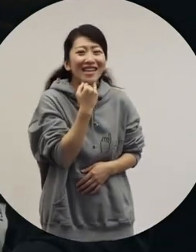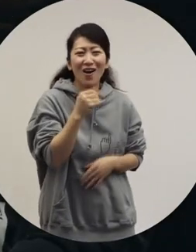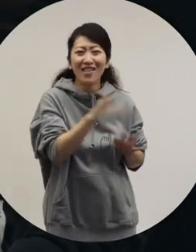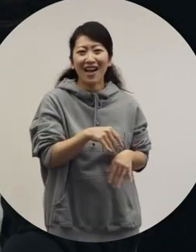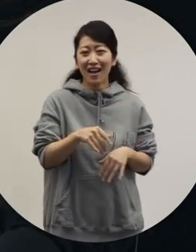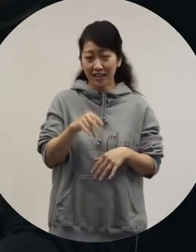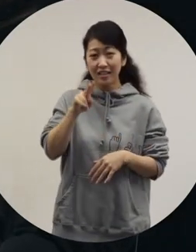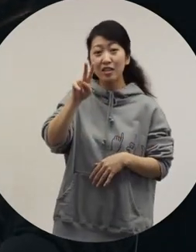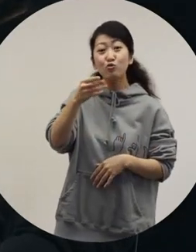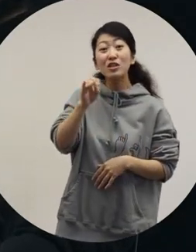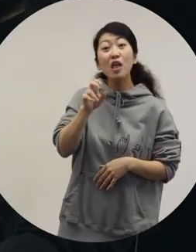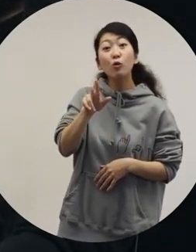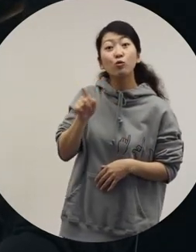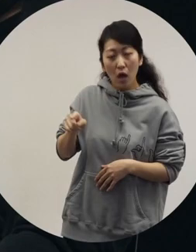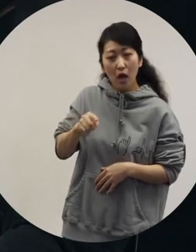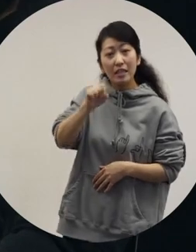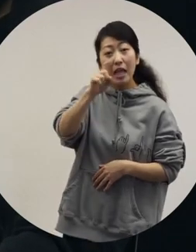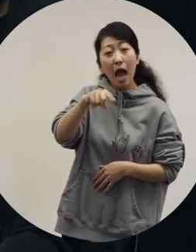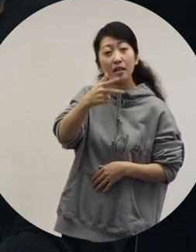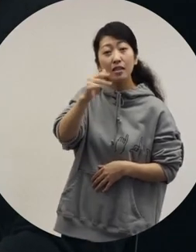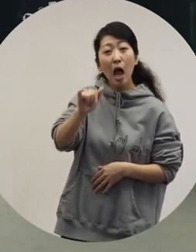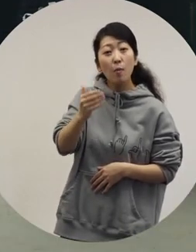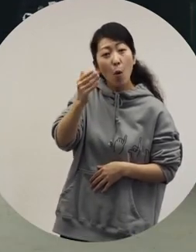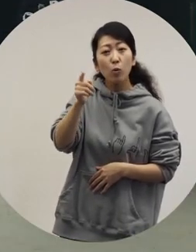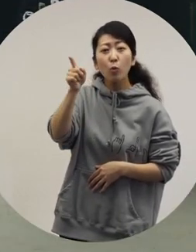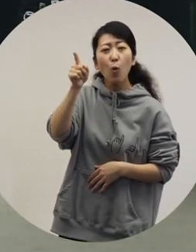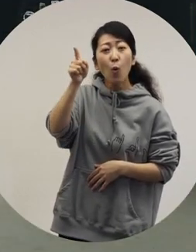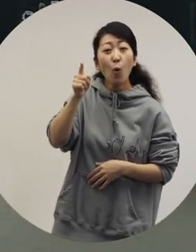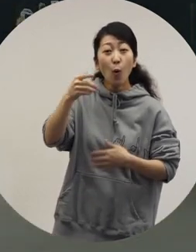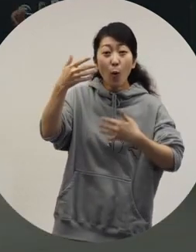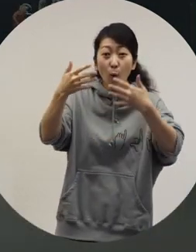Ryuchell and I appeared together on a TV show called "Sunjapo"